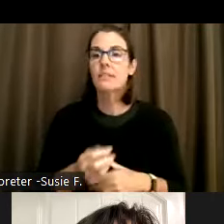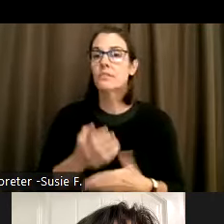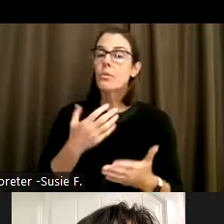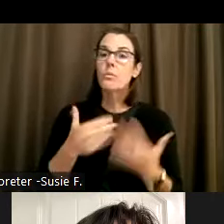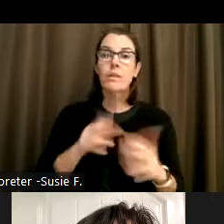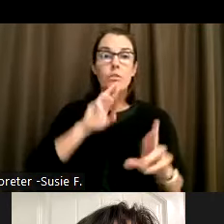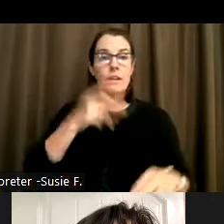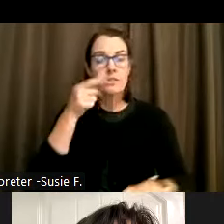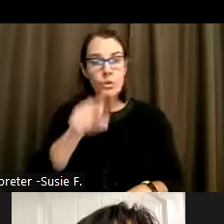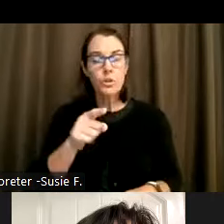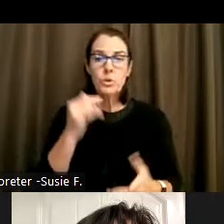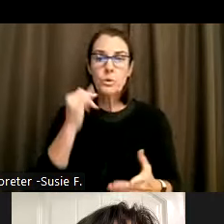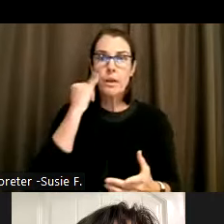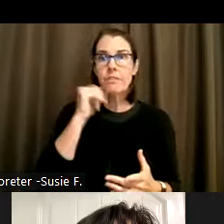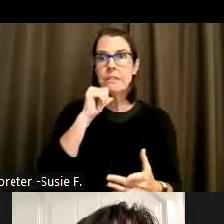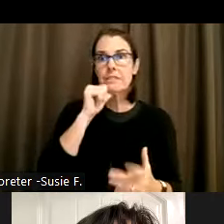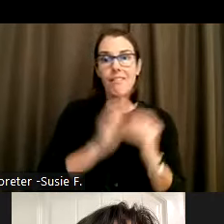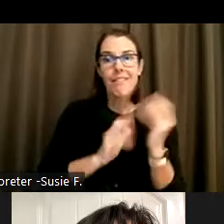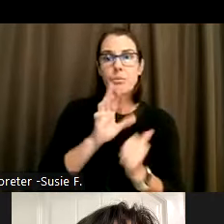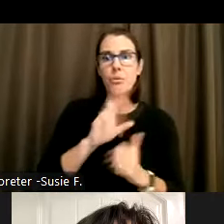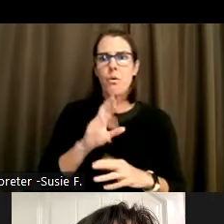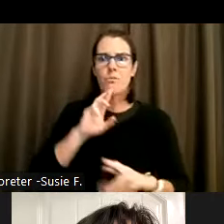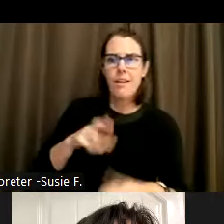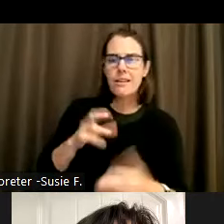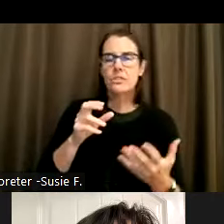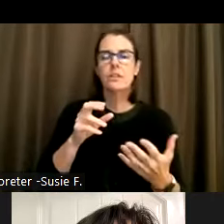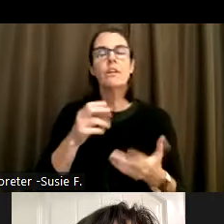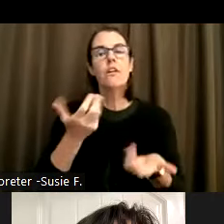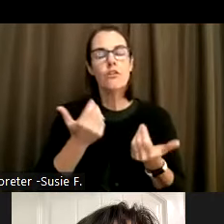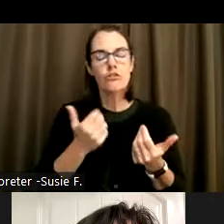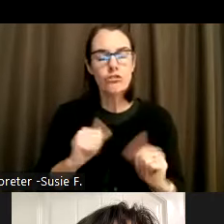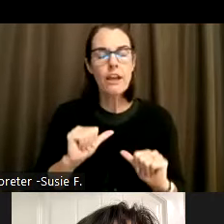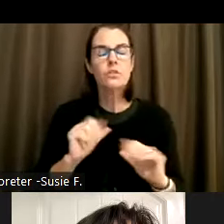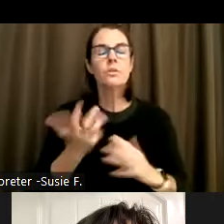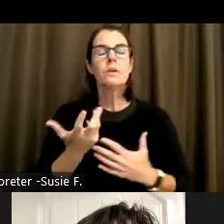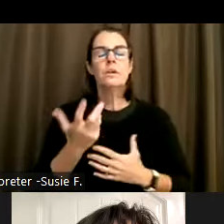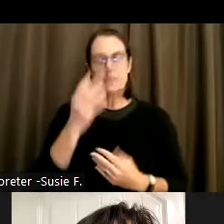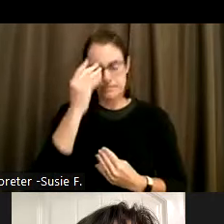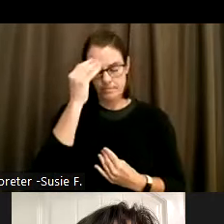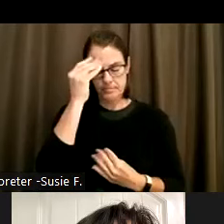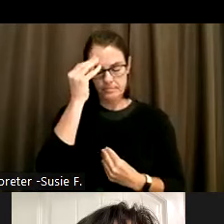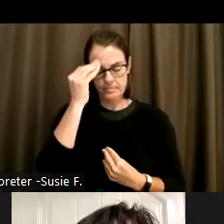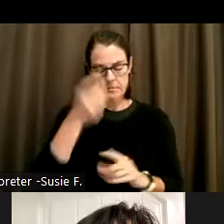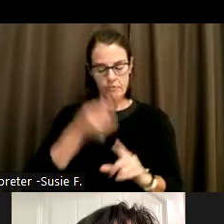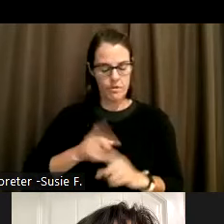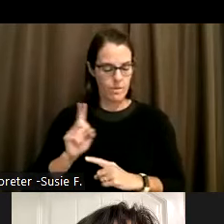If, if discomfort comes up for you, really try to sit with it, Consider where it's coming from, Think about it,